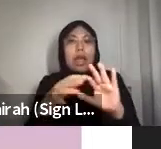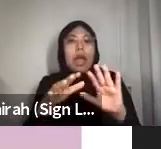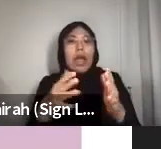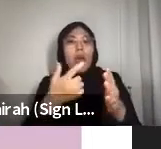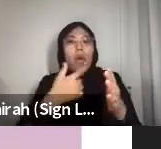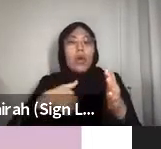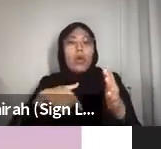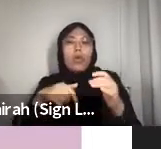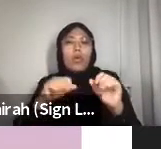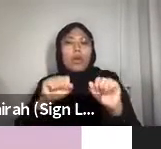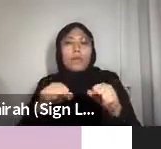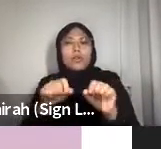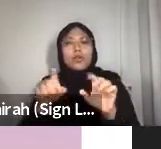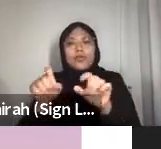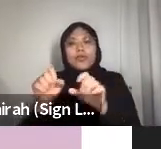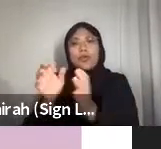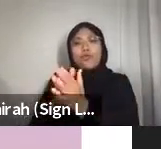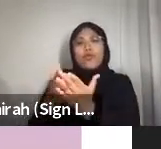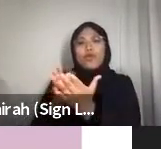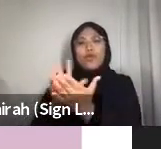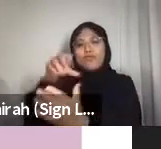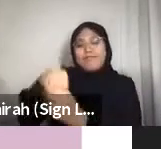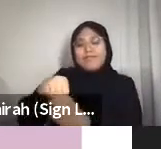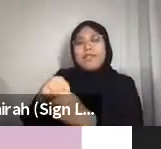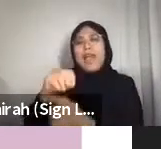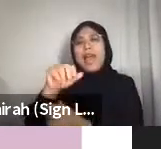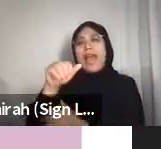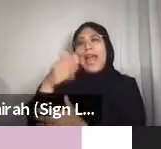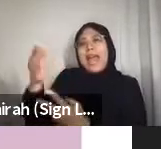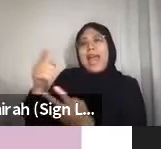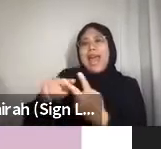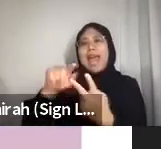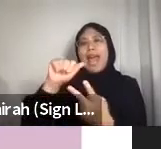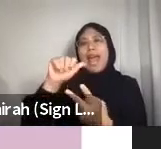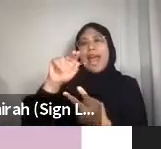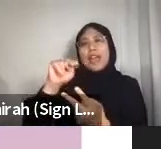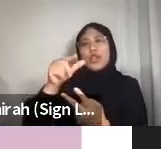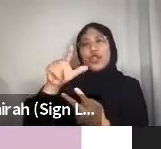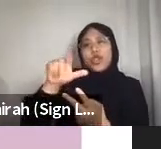Angelia will continue to share about the personal essay. So I’ll just stop sharing now.